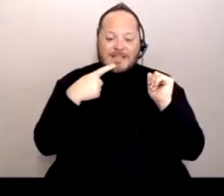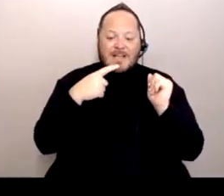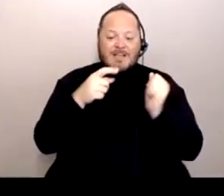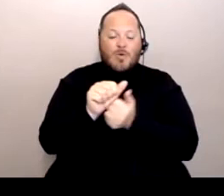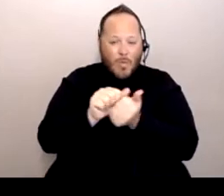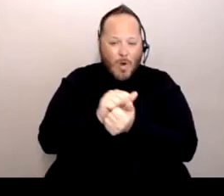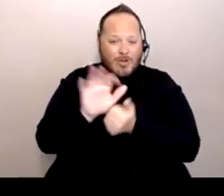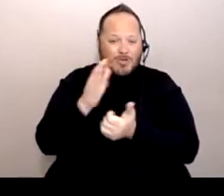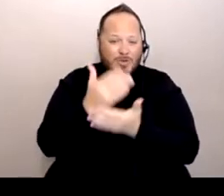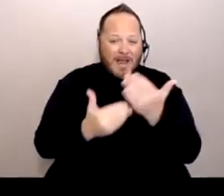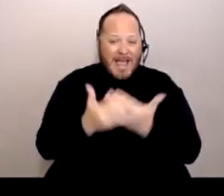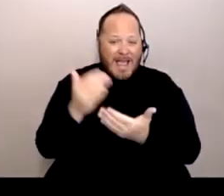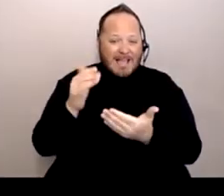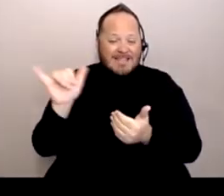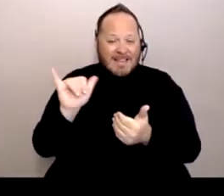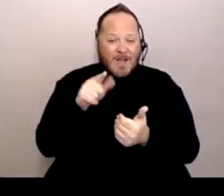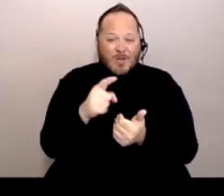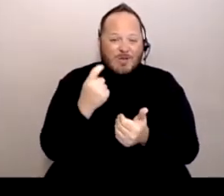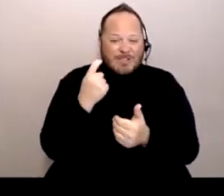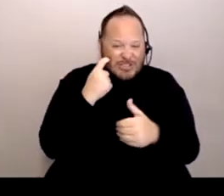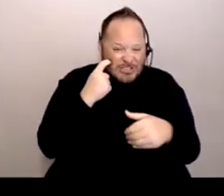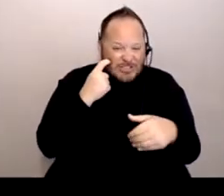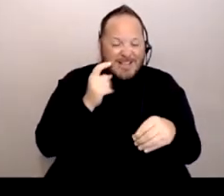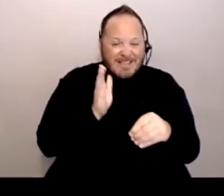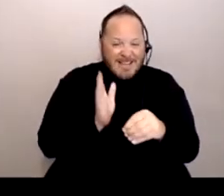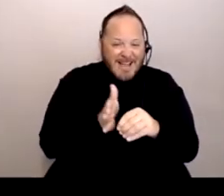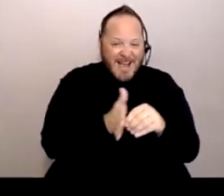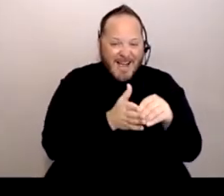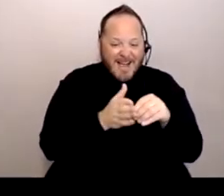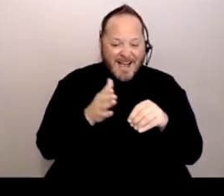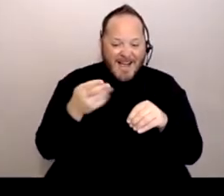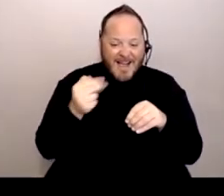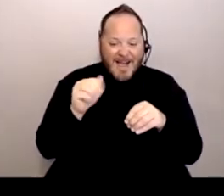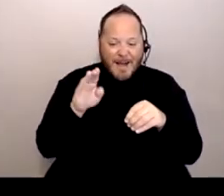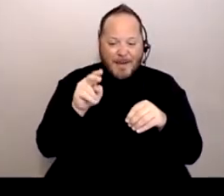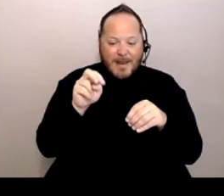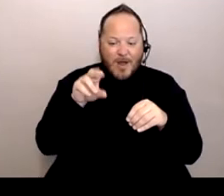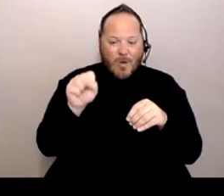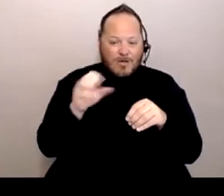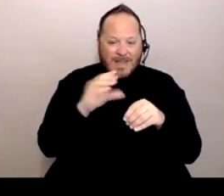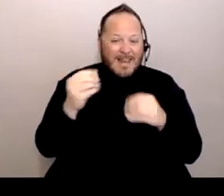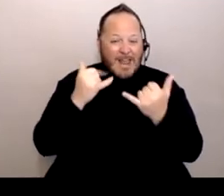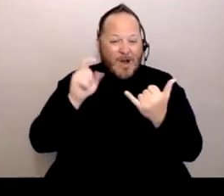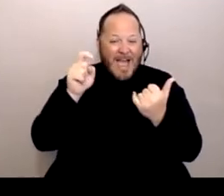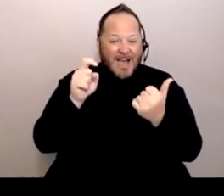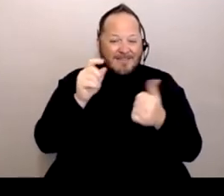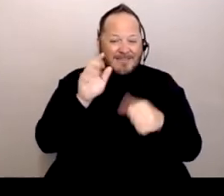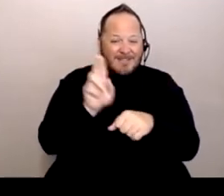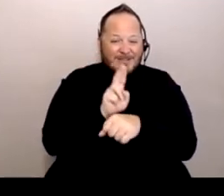like you just cut habaneros and have to take out your contacts or have to take your contacts out." And I thought it was just funny